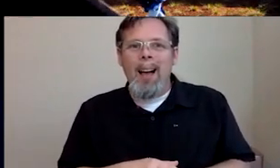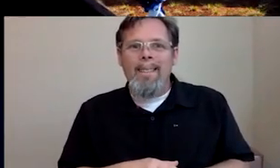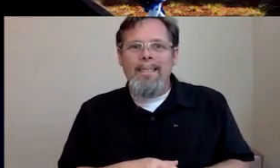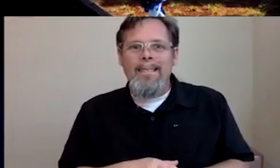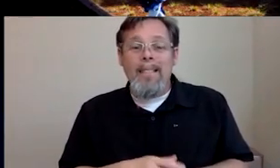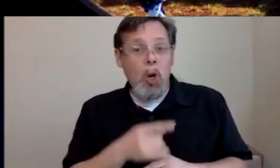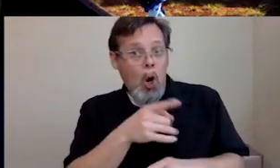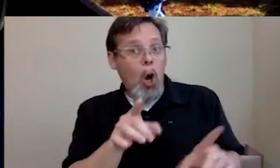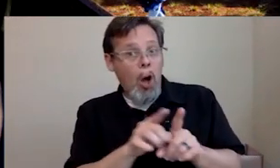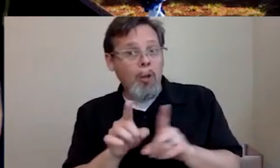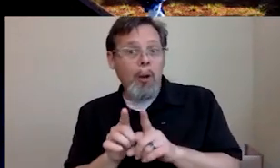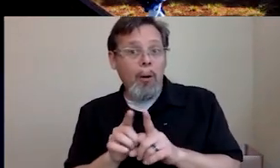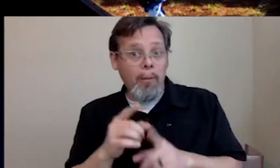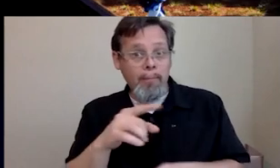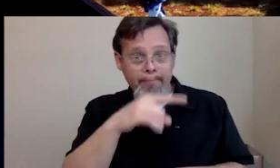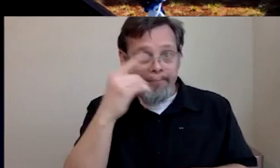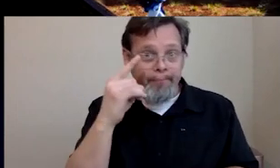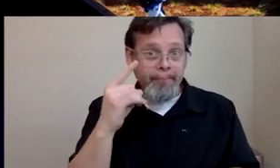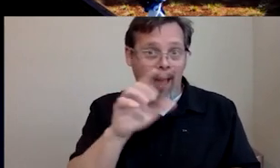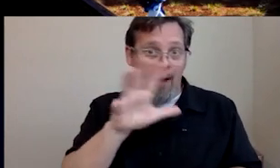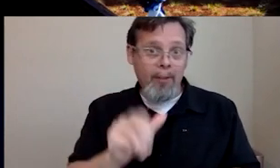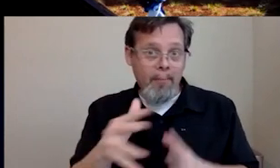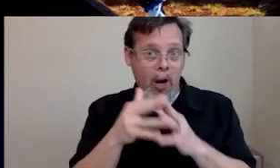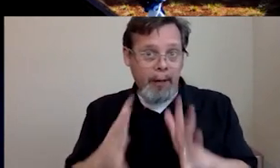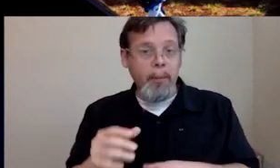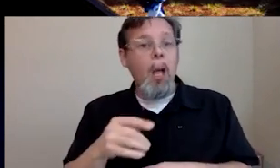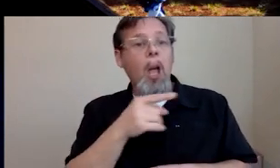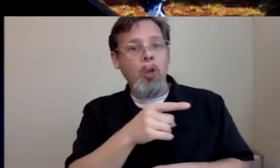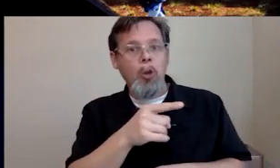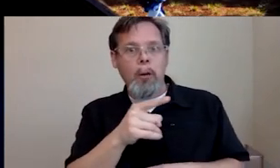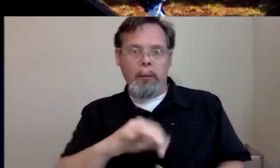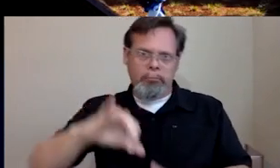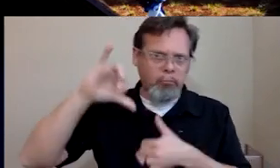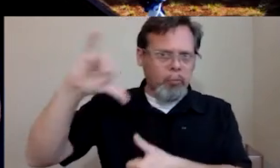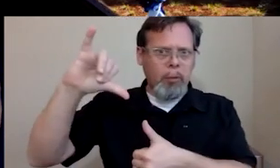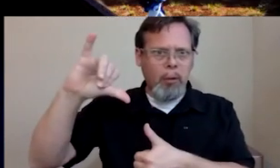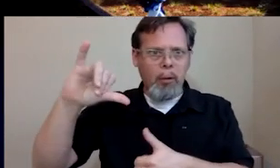you're also African-American and and you're also extremely tall and extremely fit. So if you guys